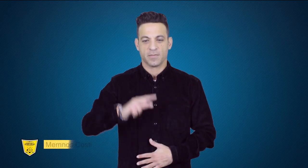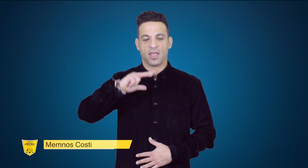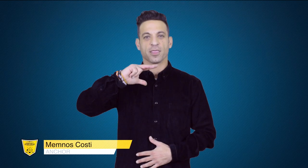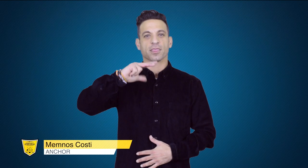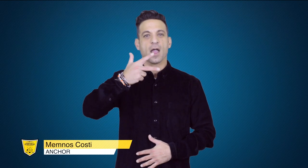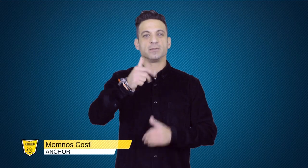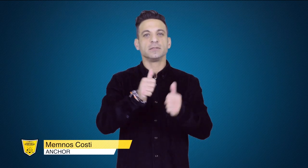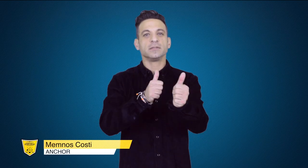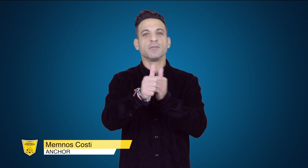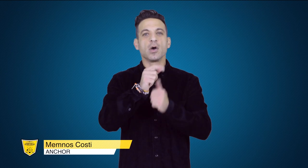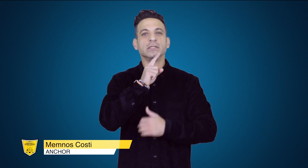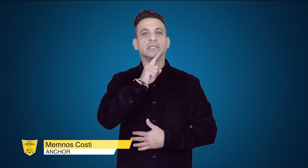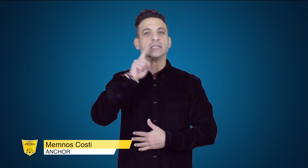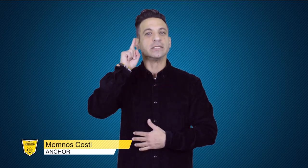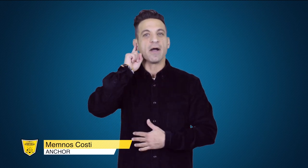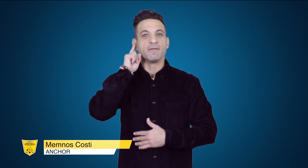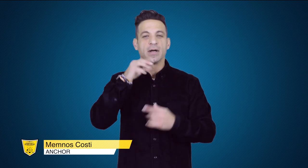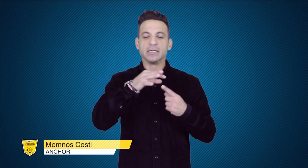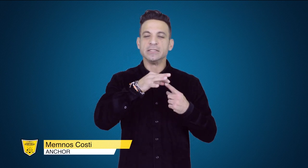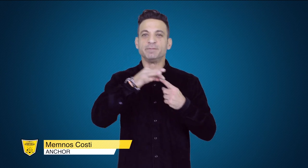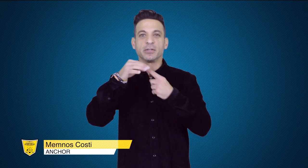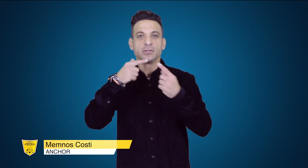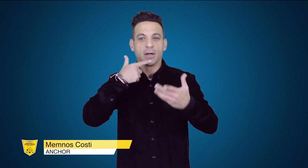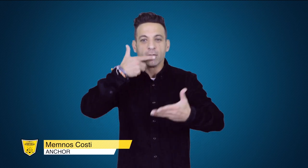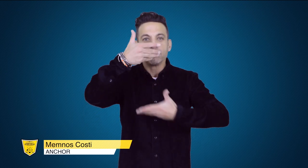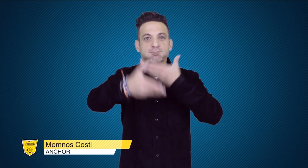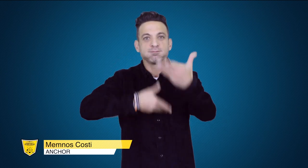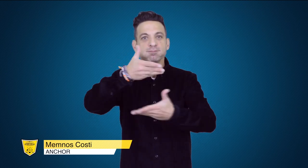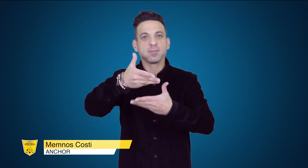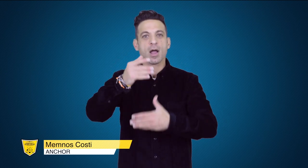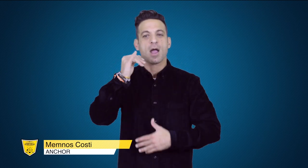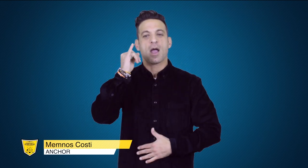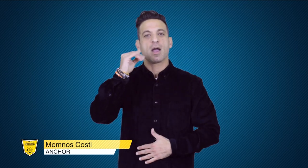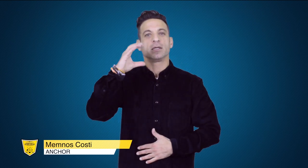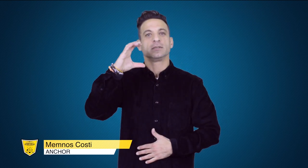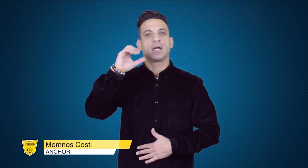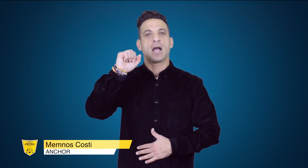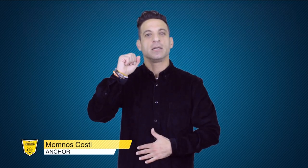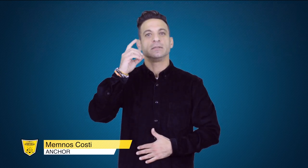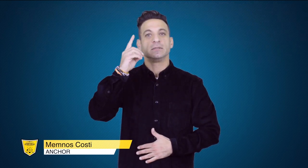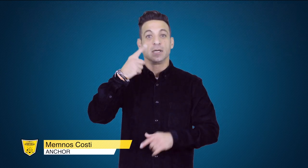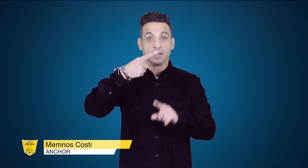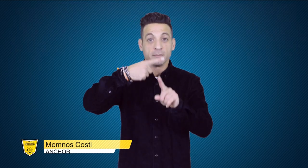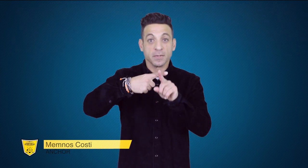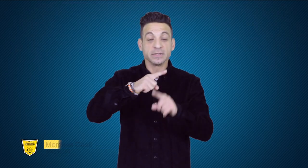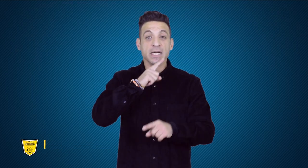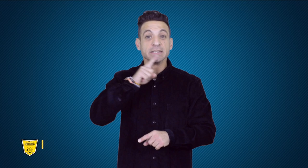This is the third SportsDeaf special report on ICSD